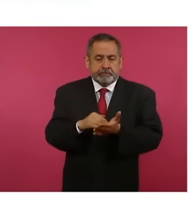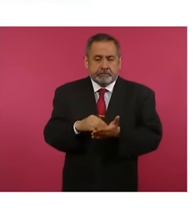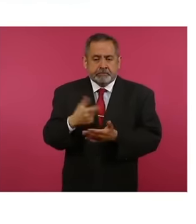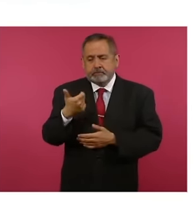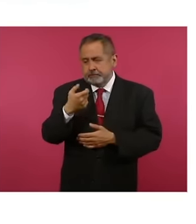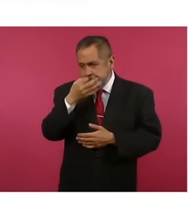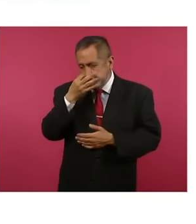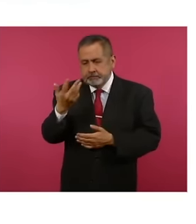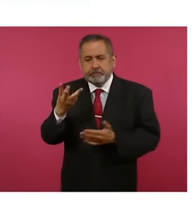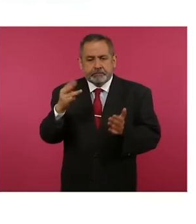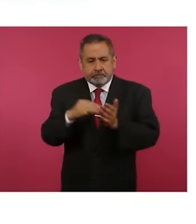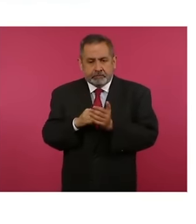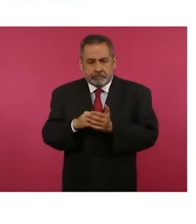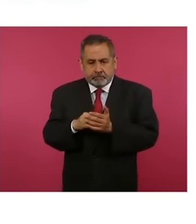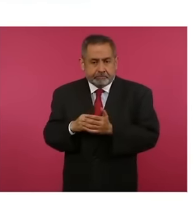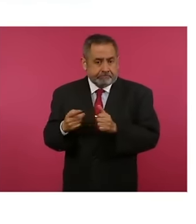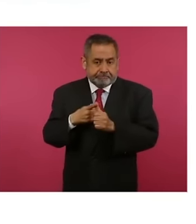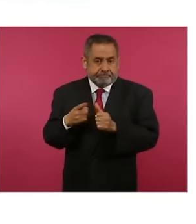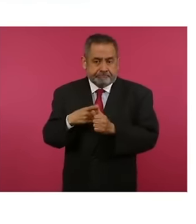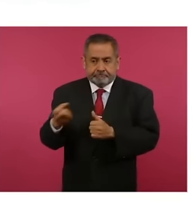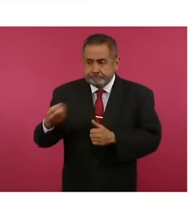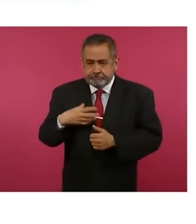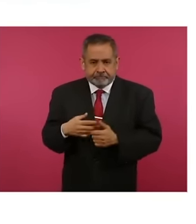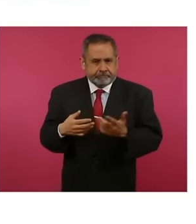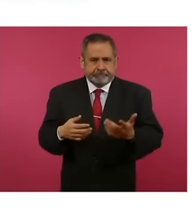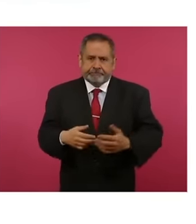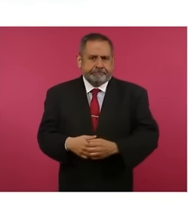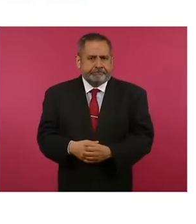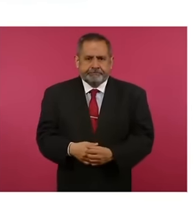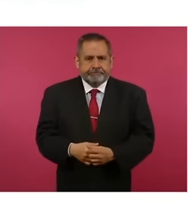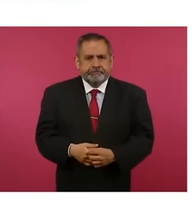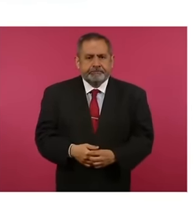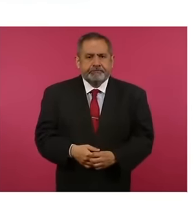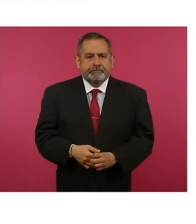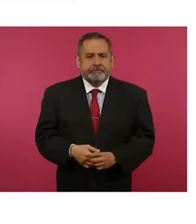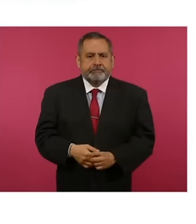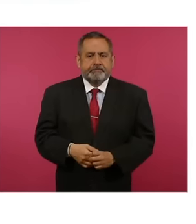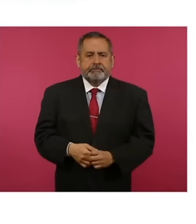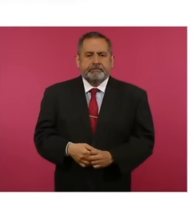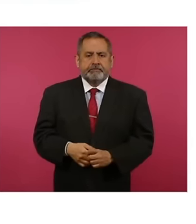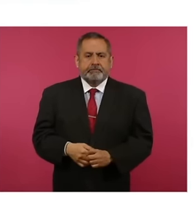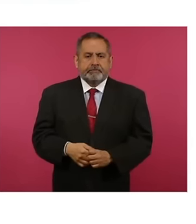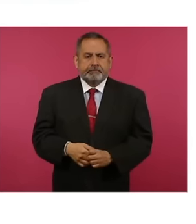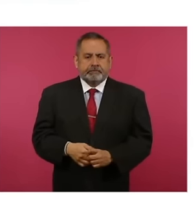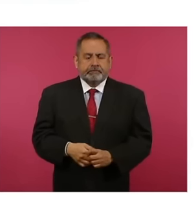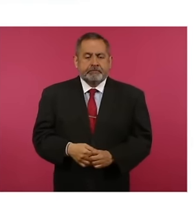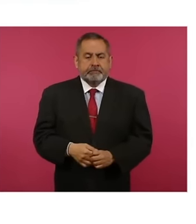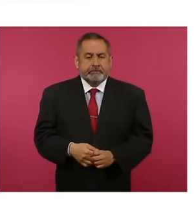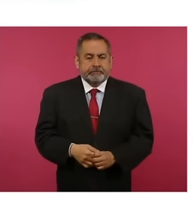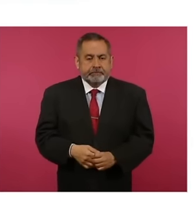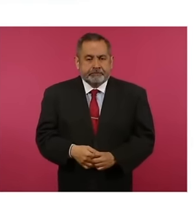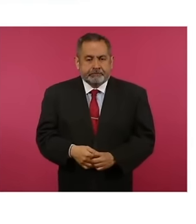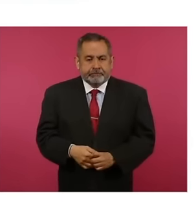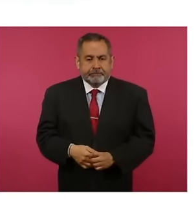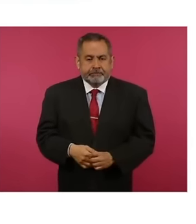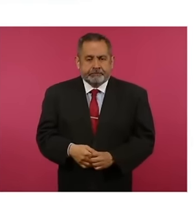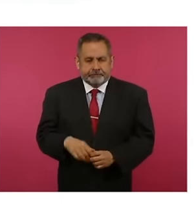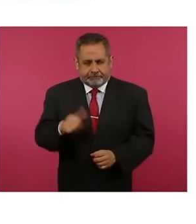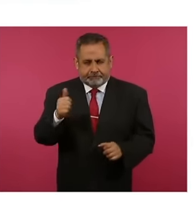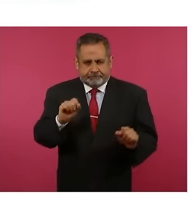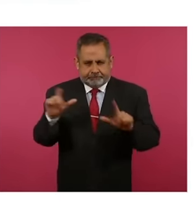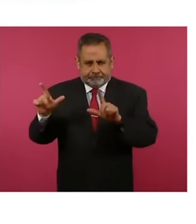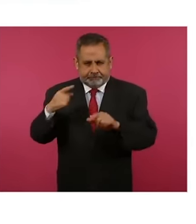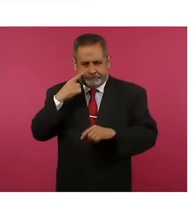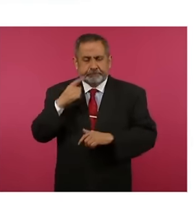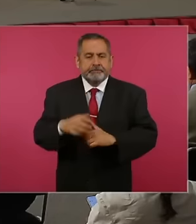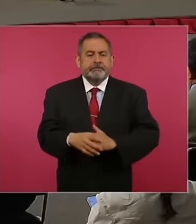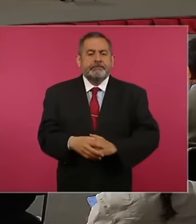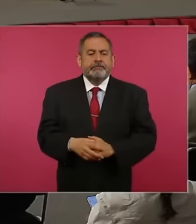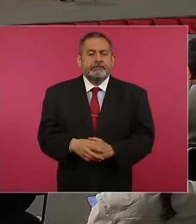a scam they even send me the following one Please use eh here we see a video obviously we are not